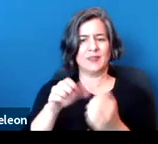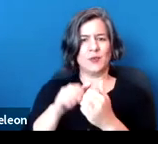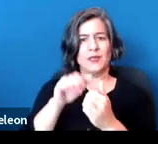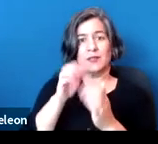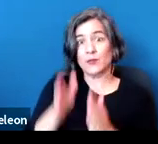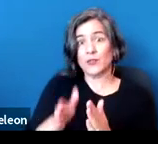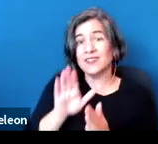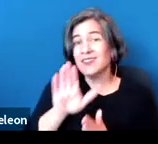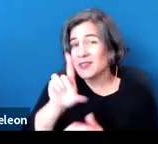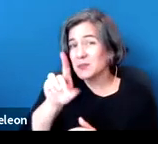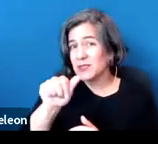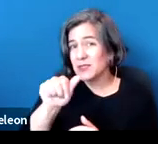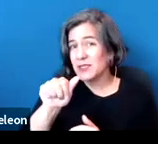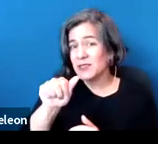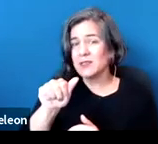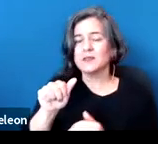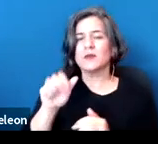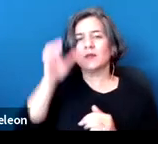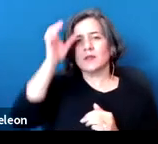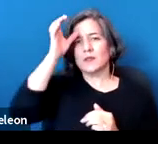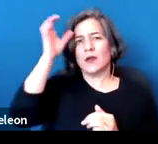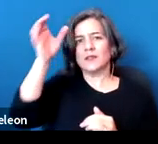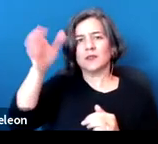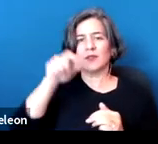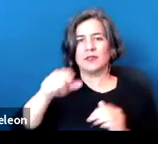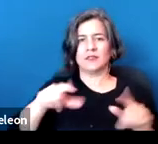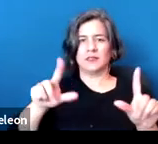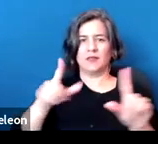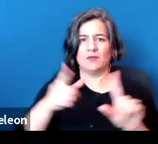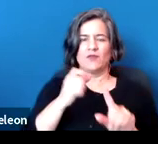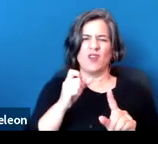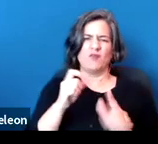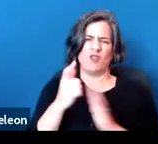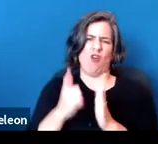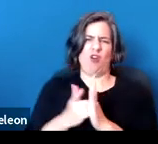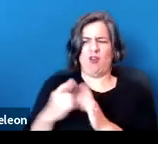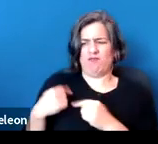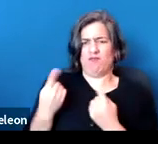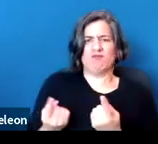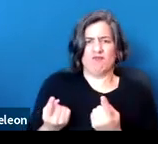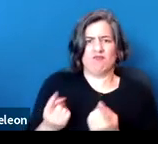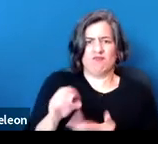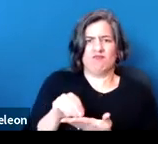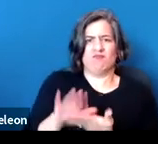And so all the concepts on this slide come from case law, and just walking through them,